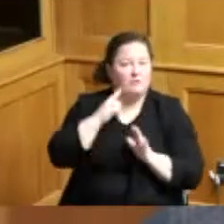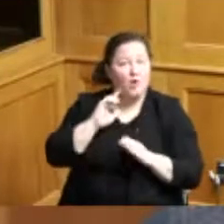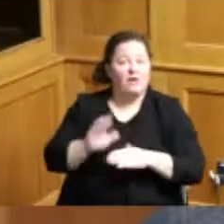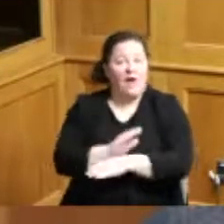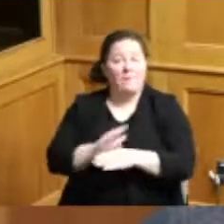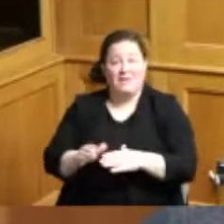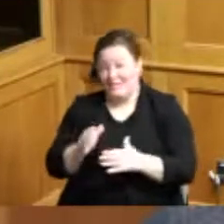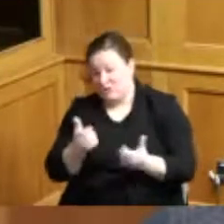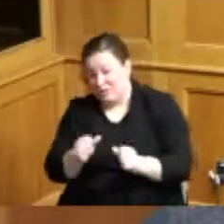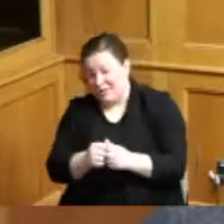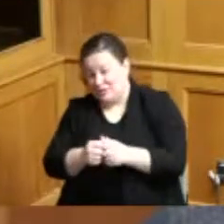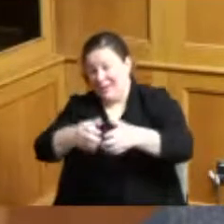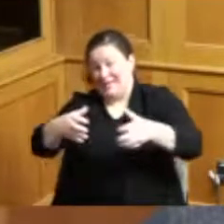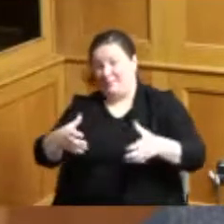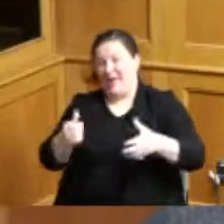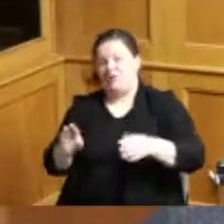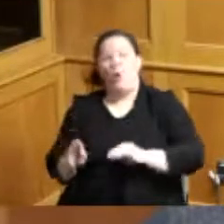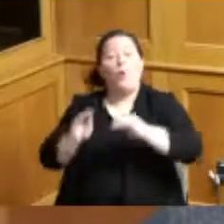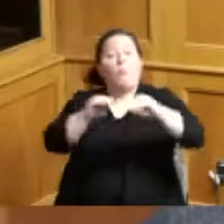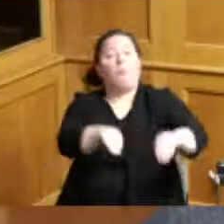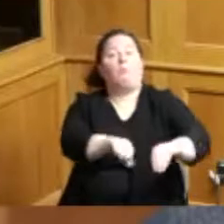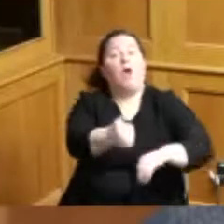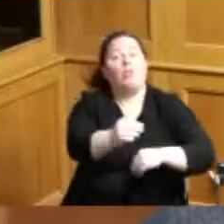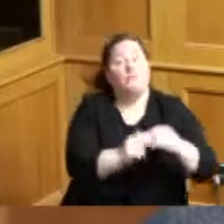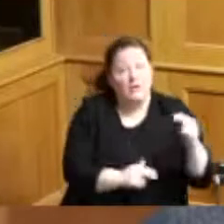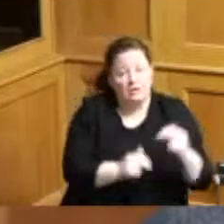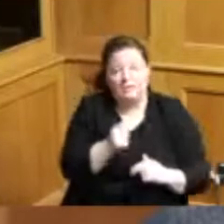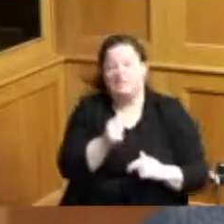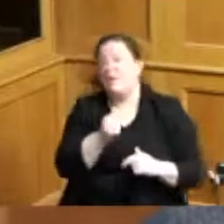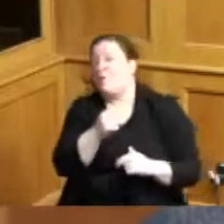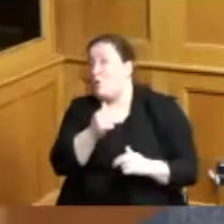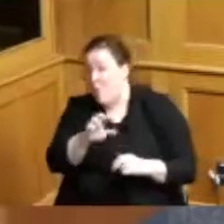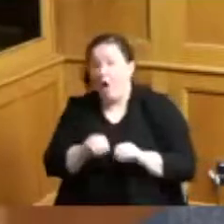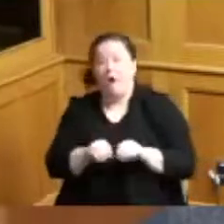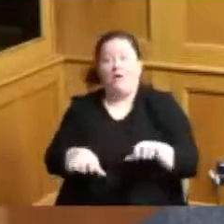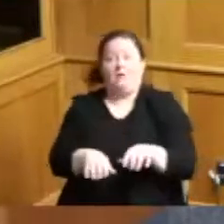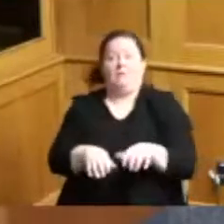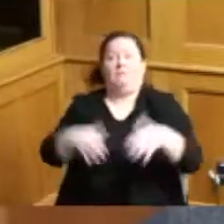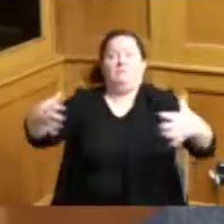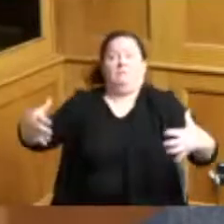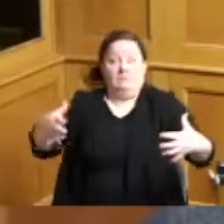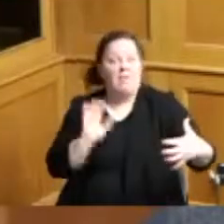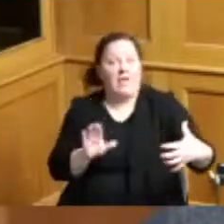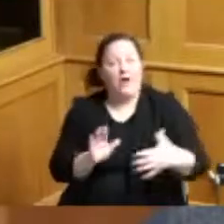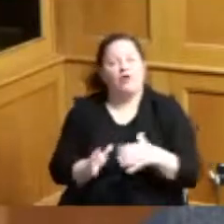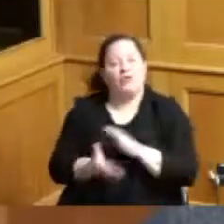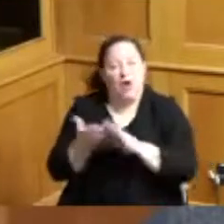relocate facilities and or operations and whereas public transit's continued commitment to provide